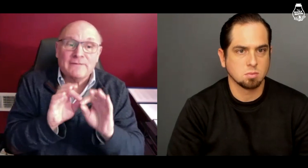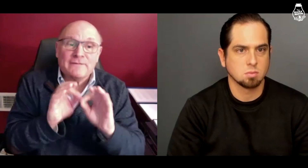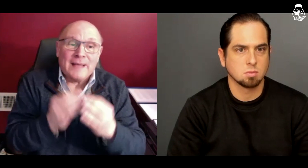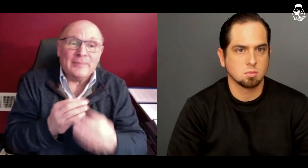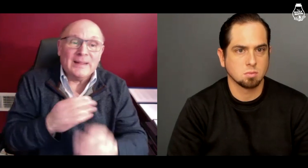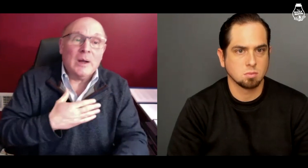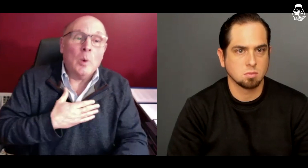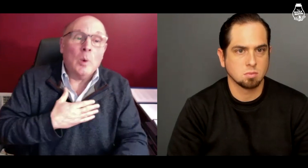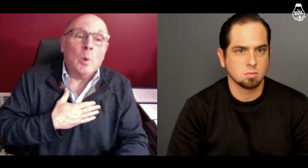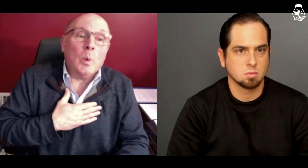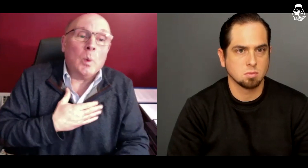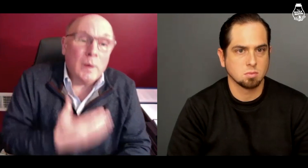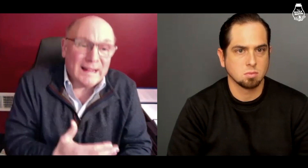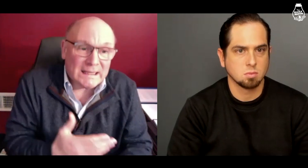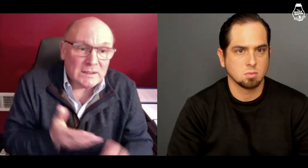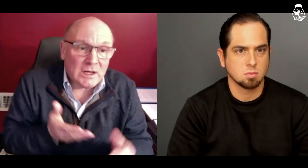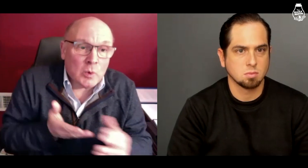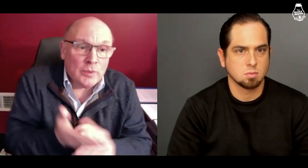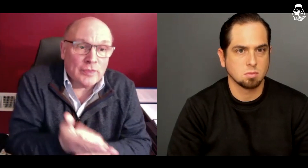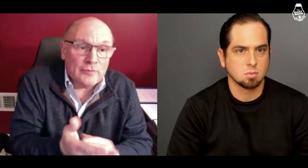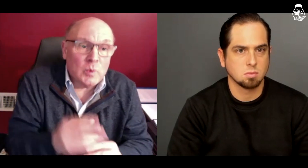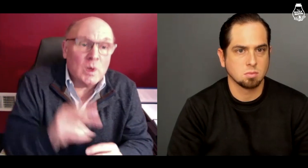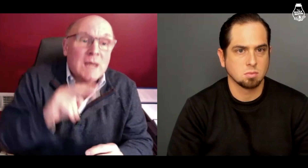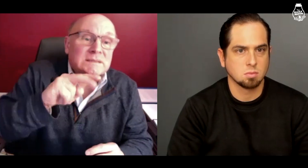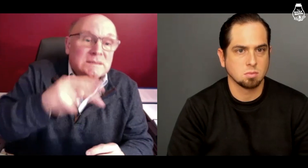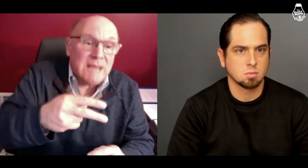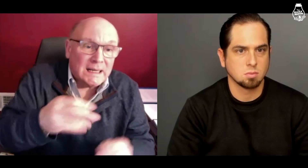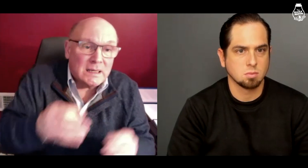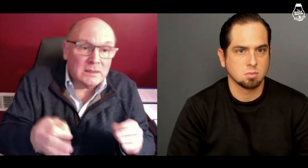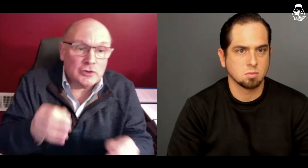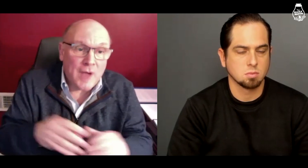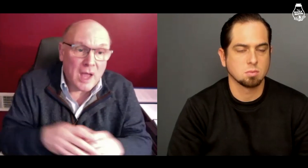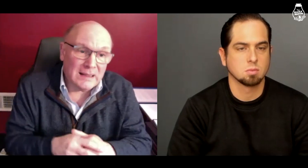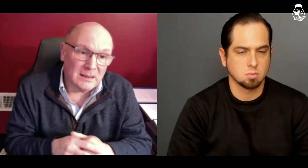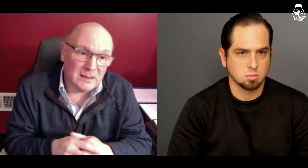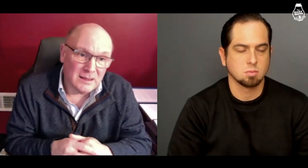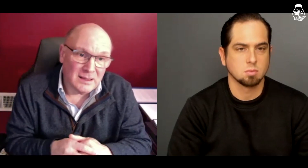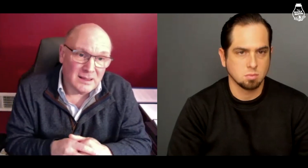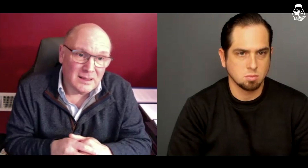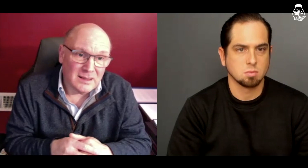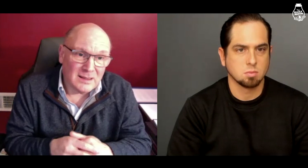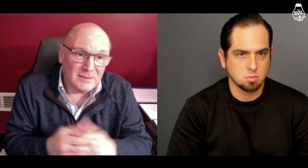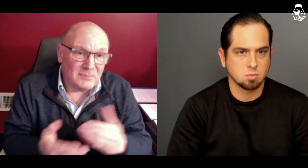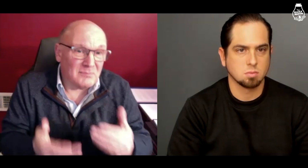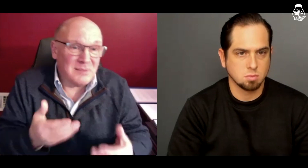are they willing to go through a second trial?